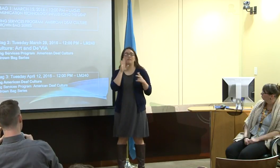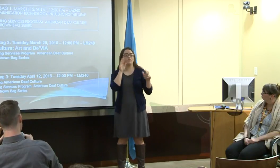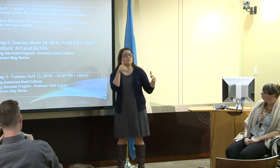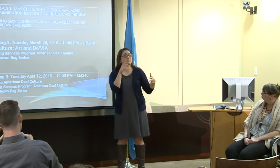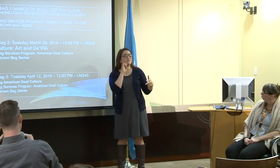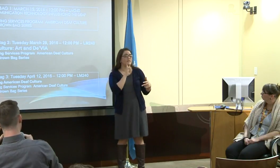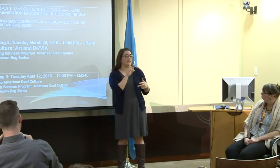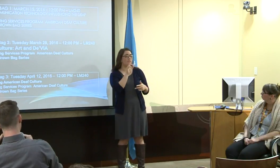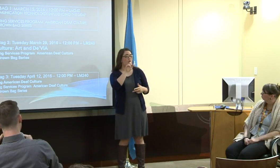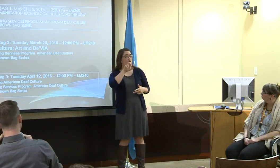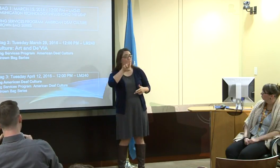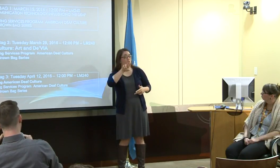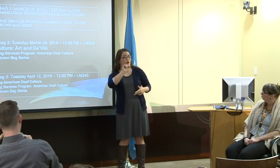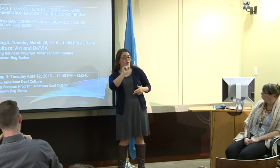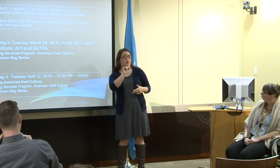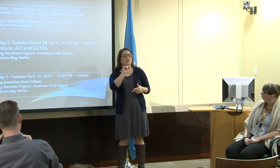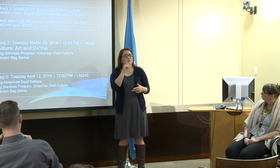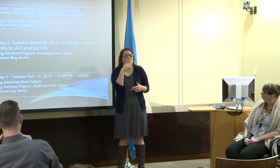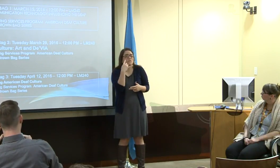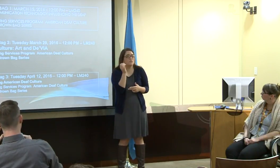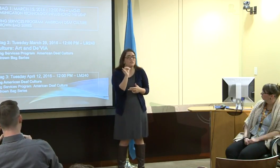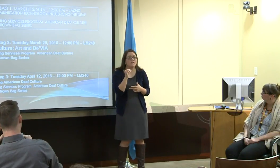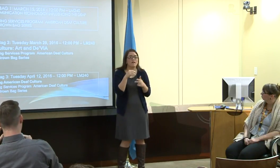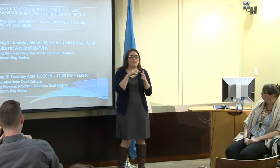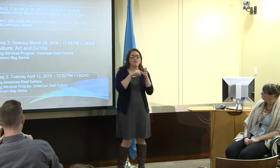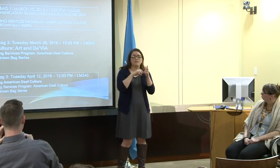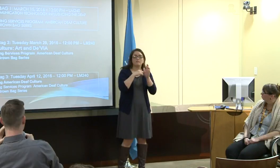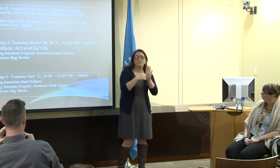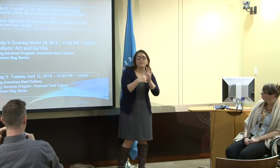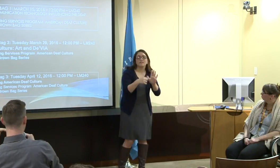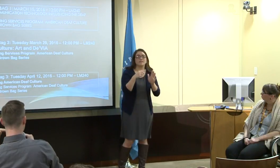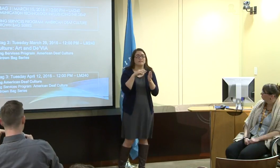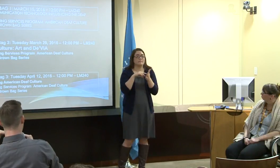Today we're going to be talking about deaf art, what it looks like,